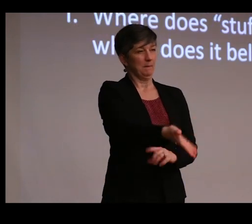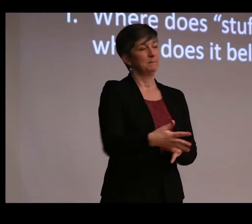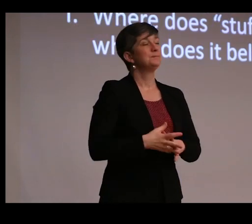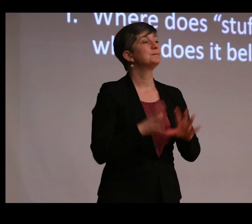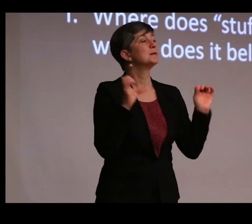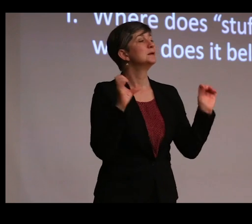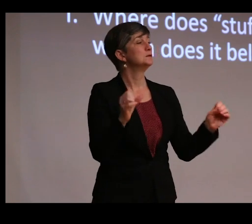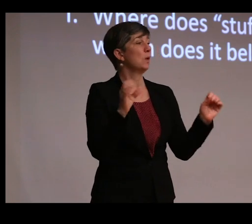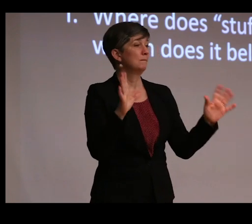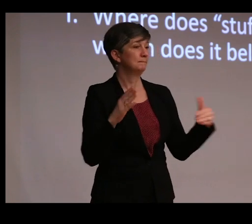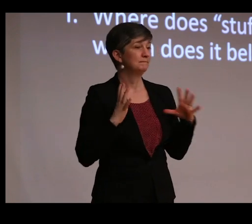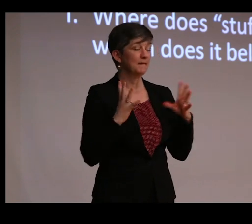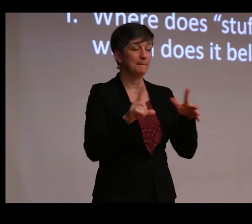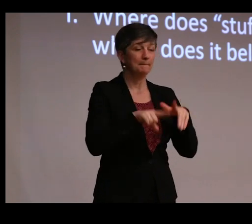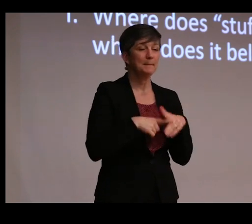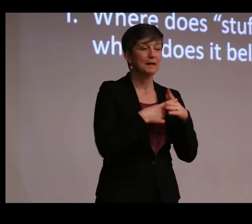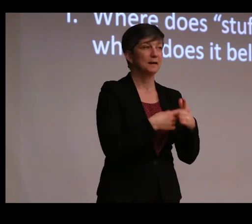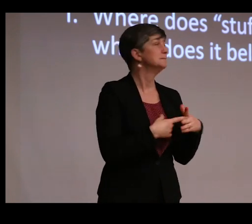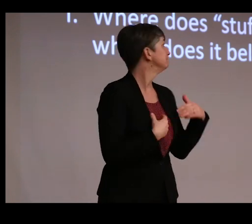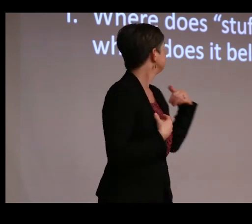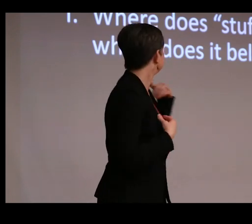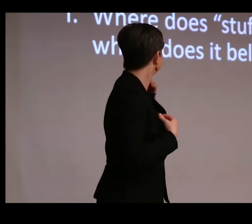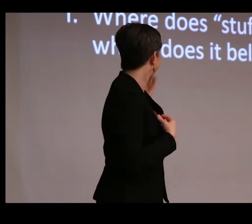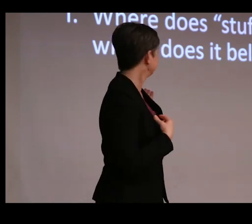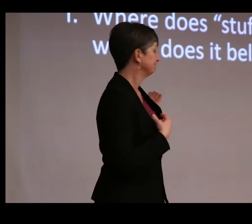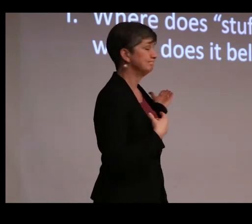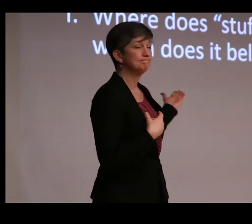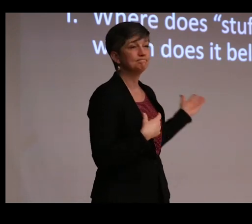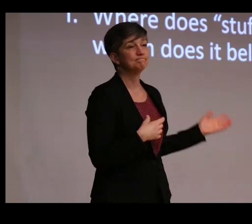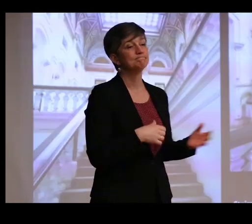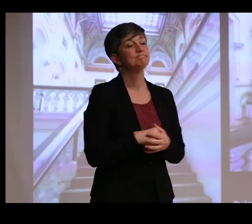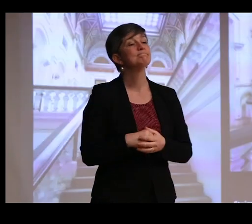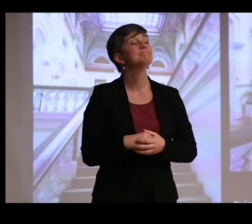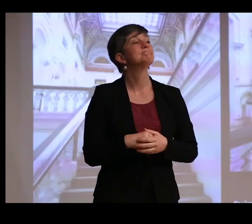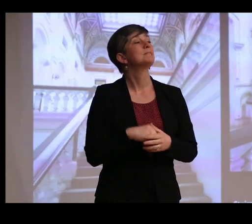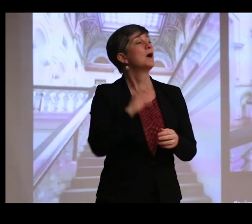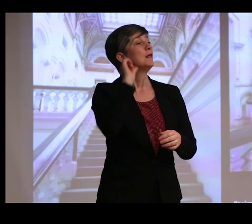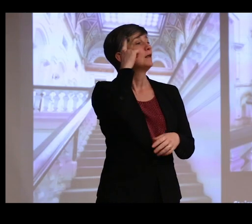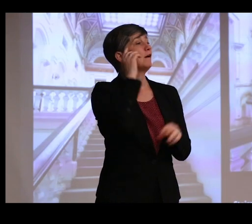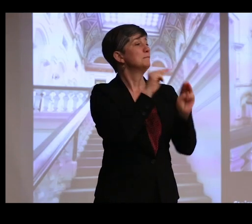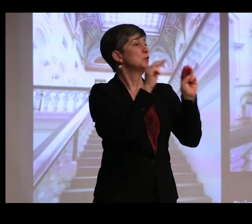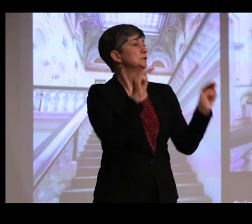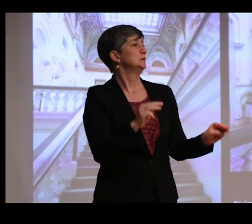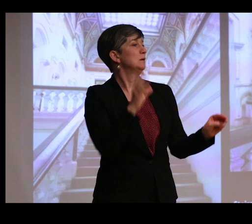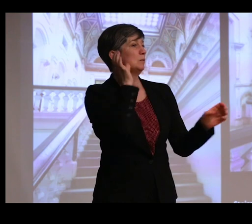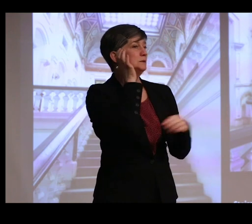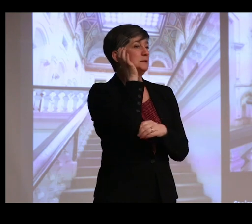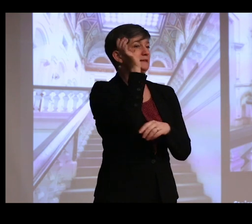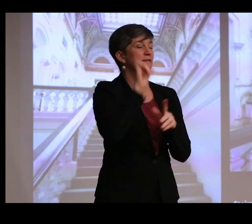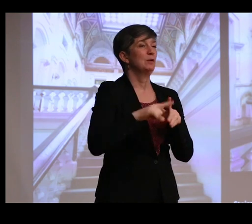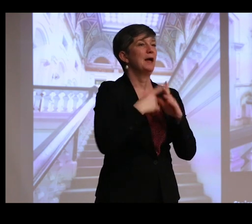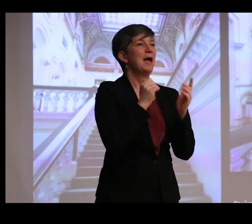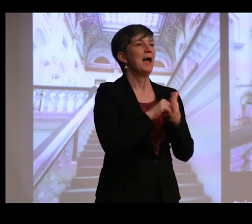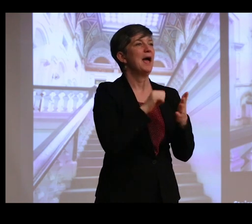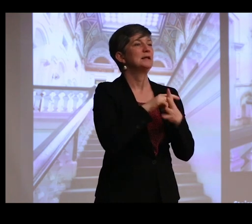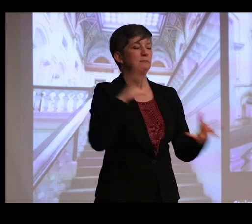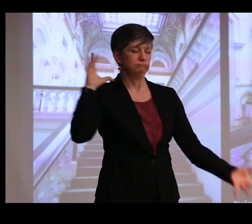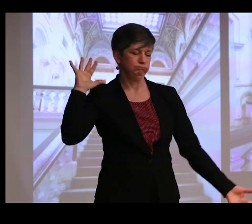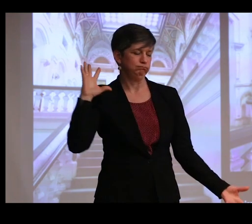So let's begin with where stuff comes from. Now the Government Museum was initially conceived as a compendium of Indian stuff,